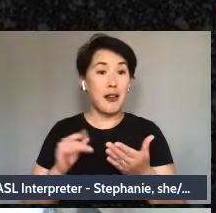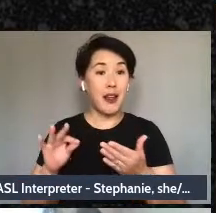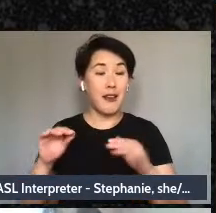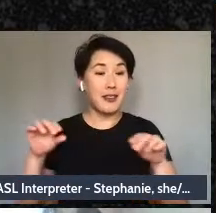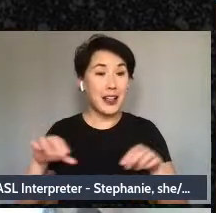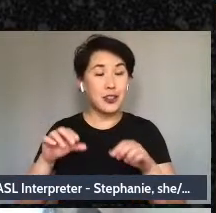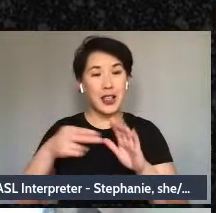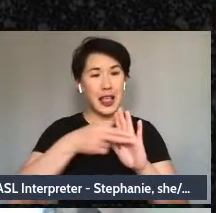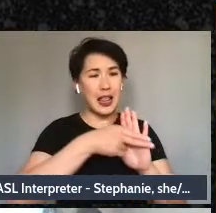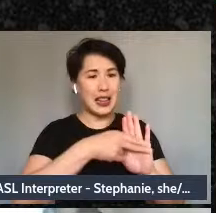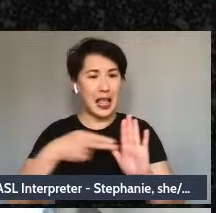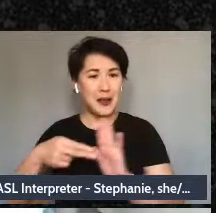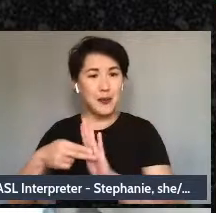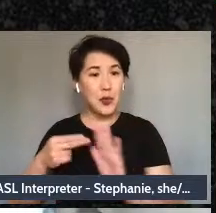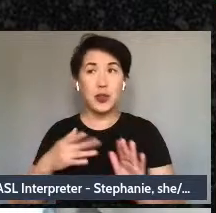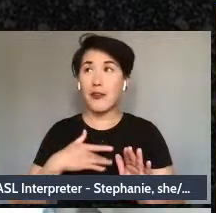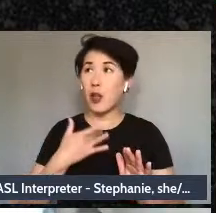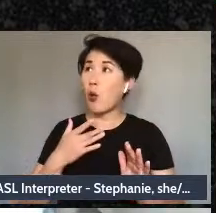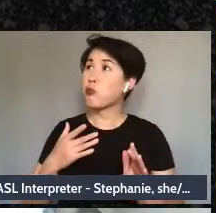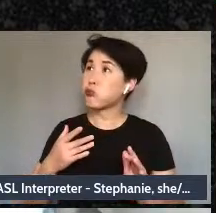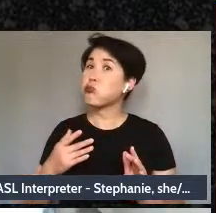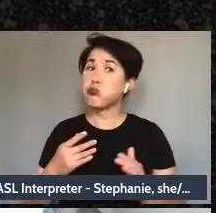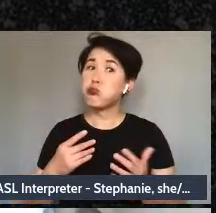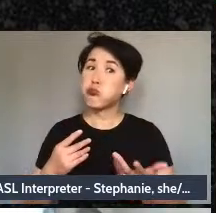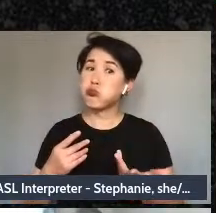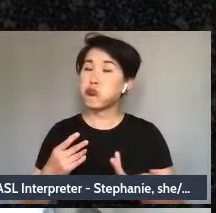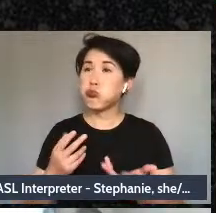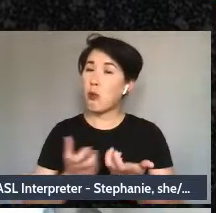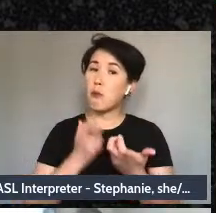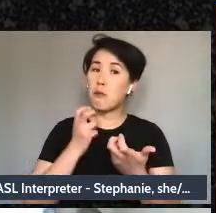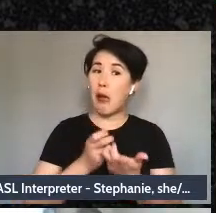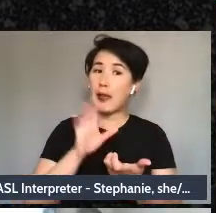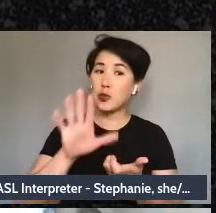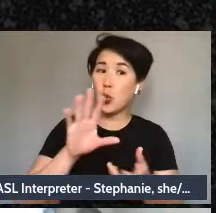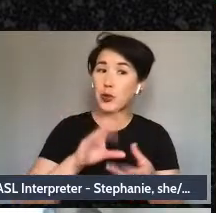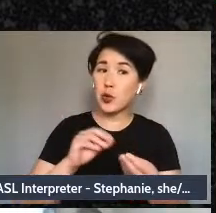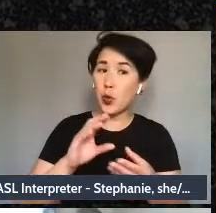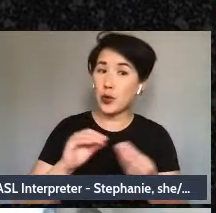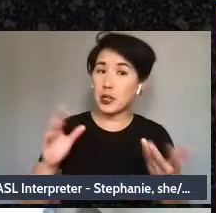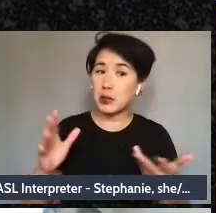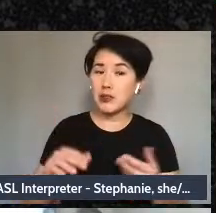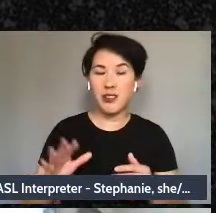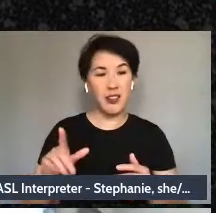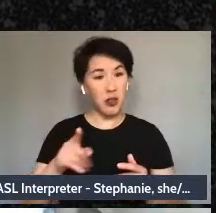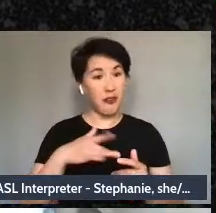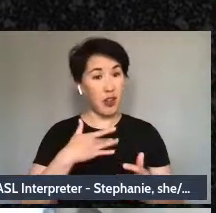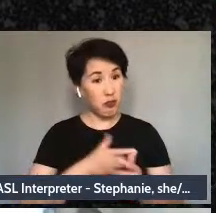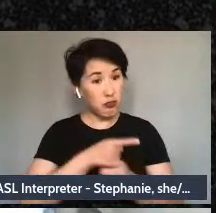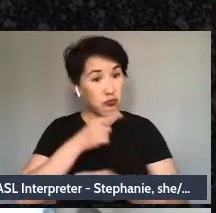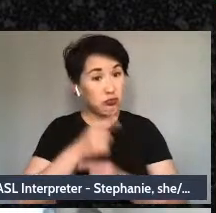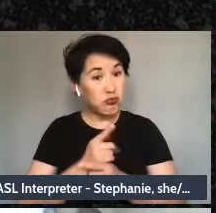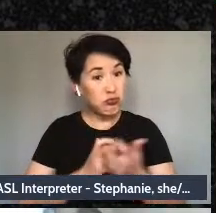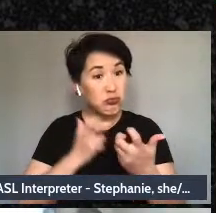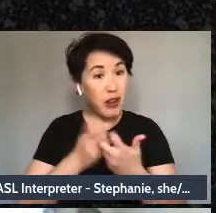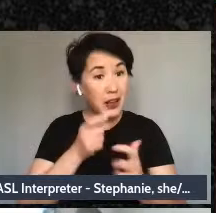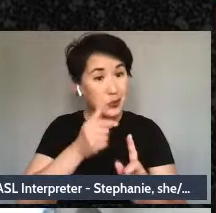they tell the story as you would write it about yourself? And if folks have any-any